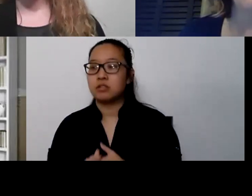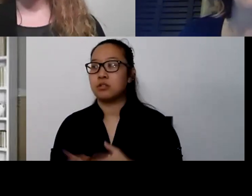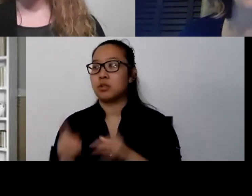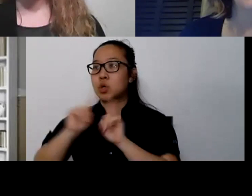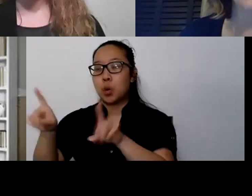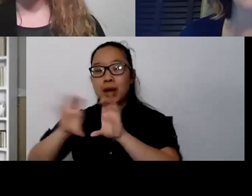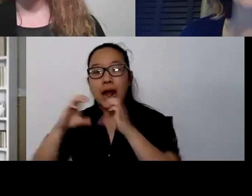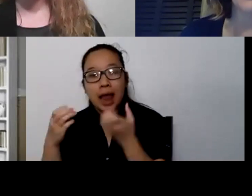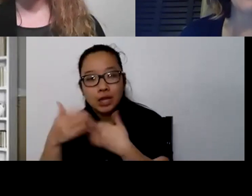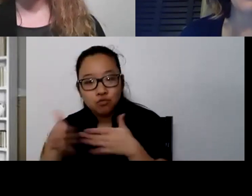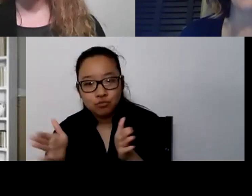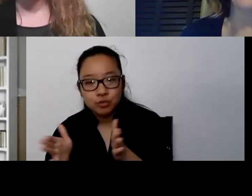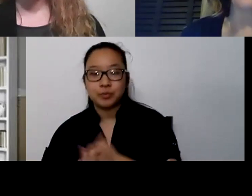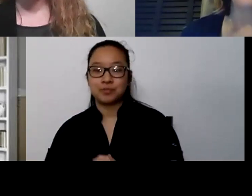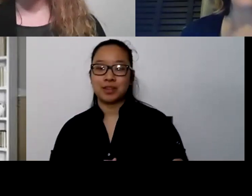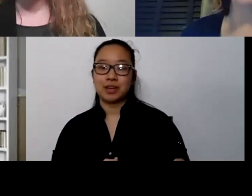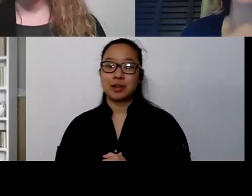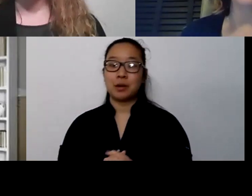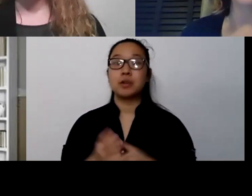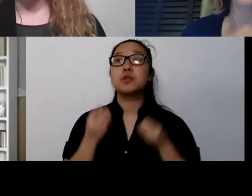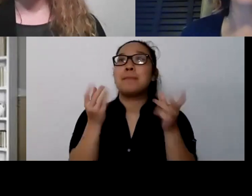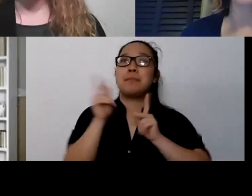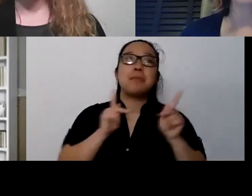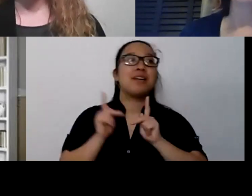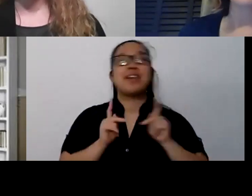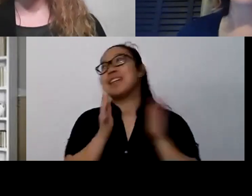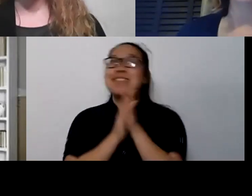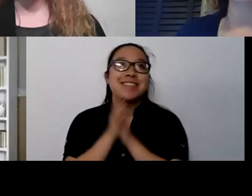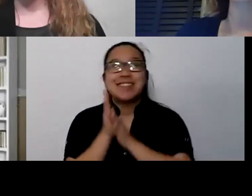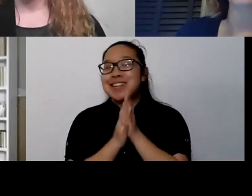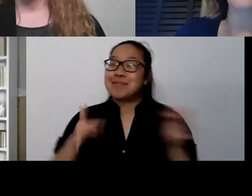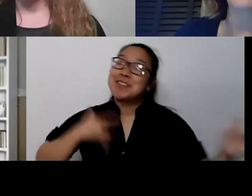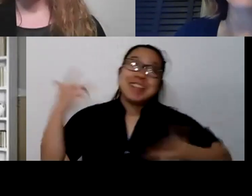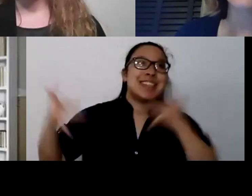While we all, I think, talk about like, "Oh, I can't wait to get back to normal." That transition in and of itself